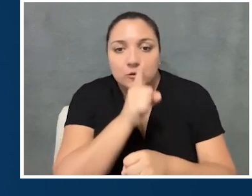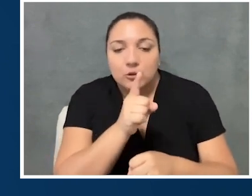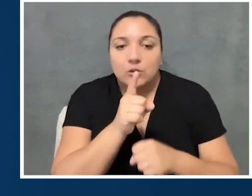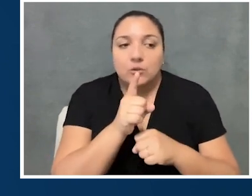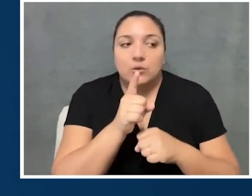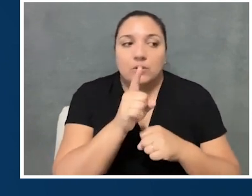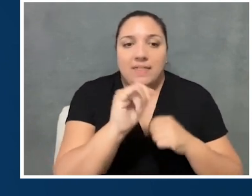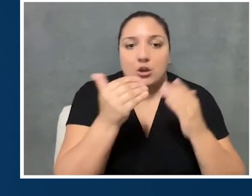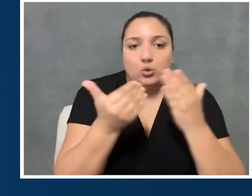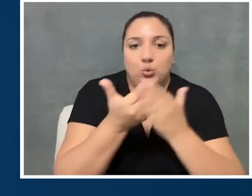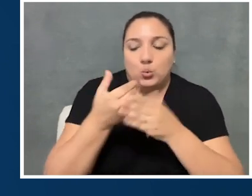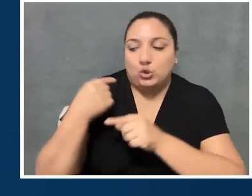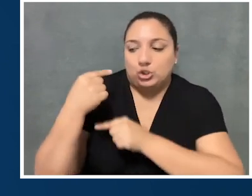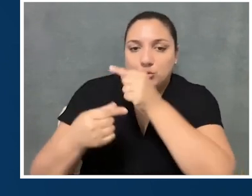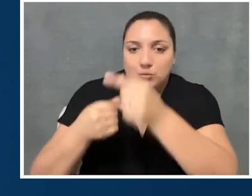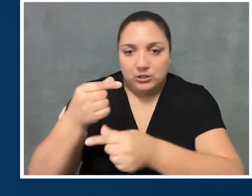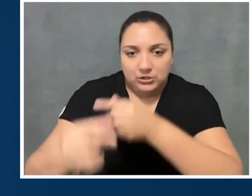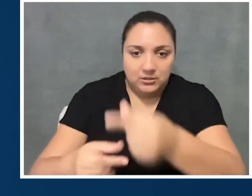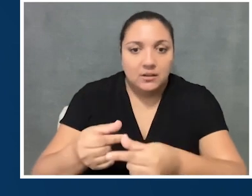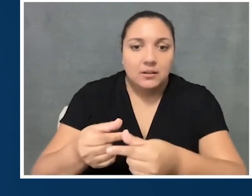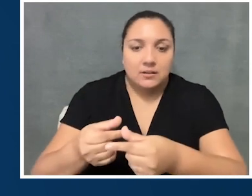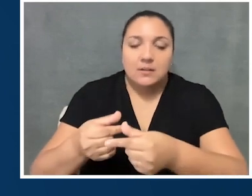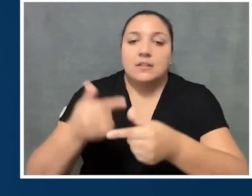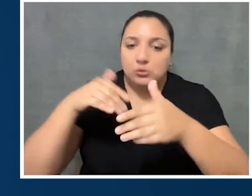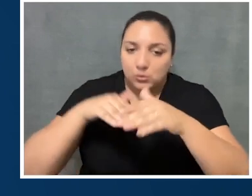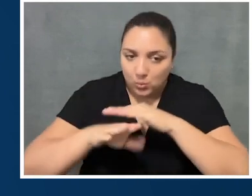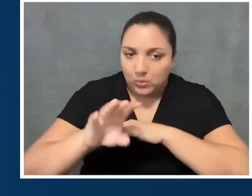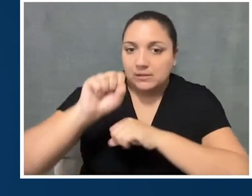that the sort of new generation coming